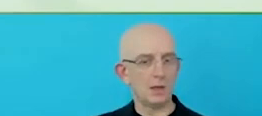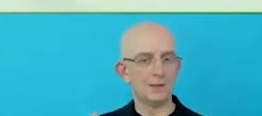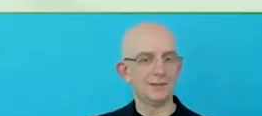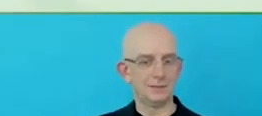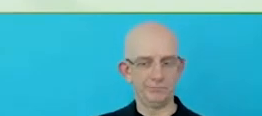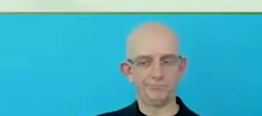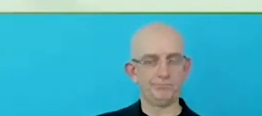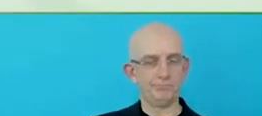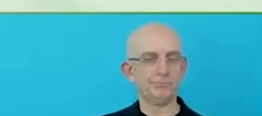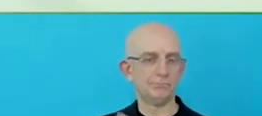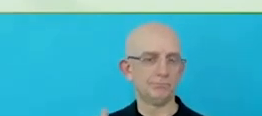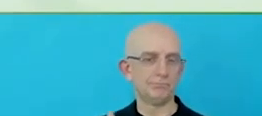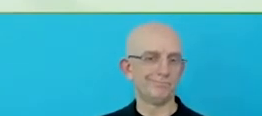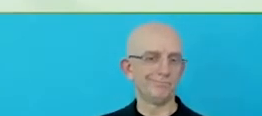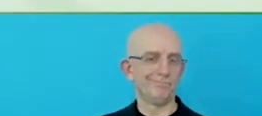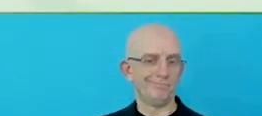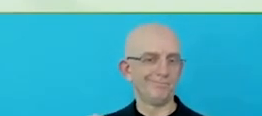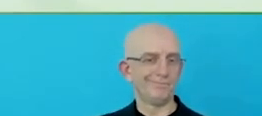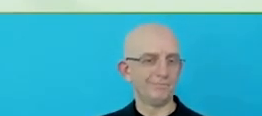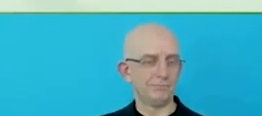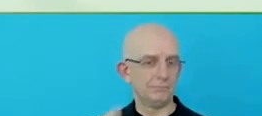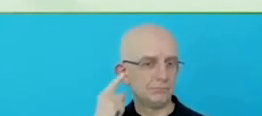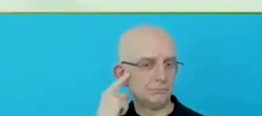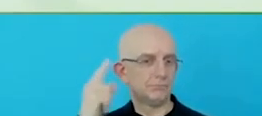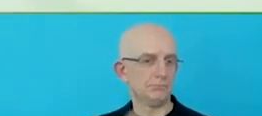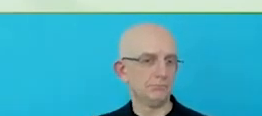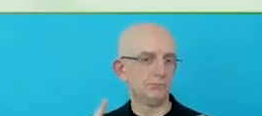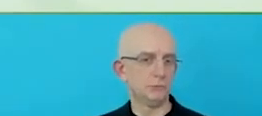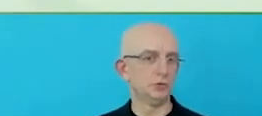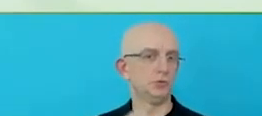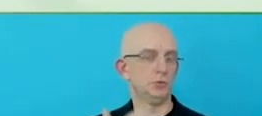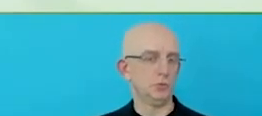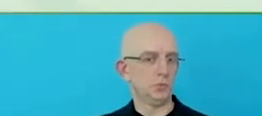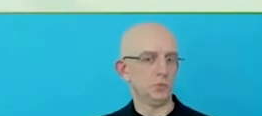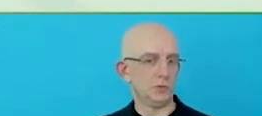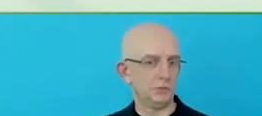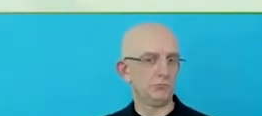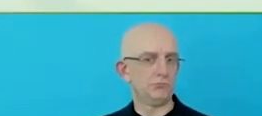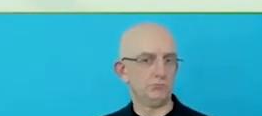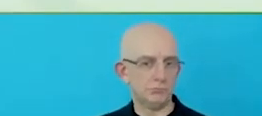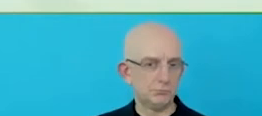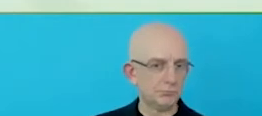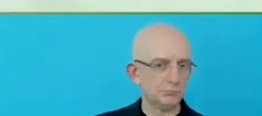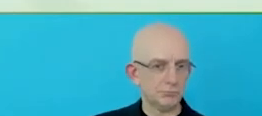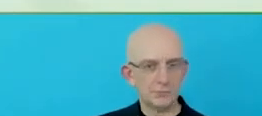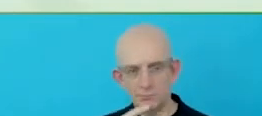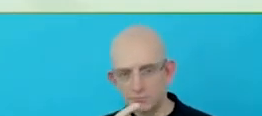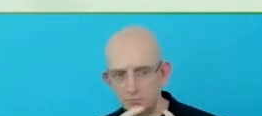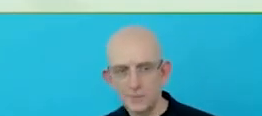I think within two or three months we were able to get at least four people and hire them.